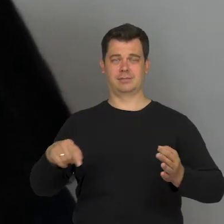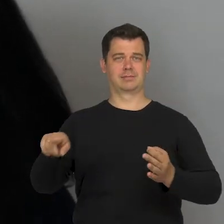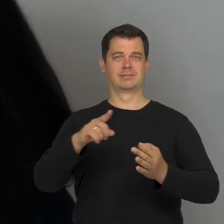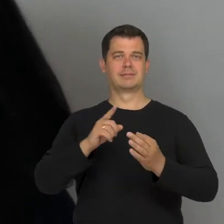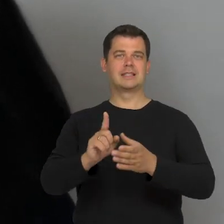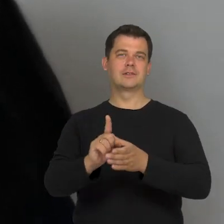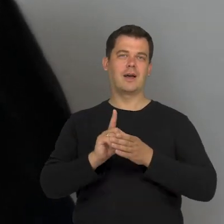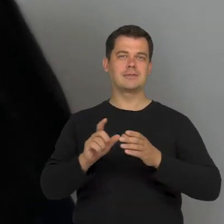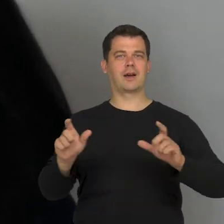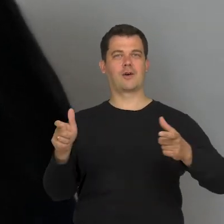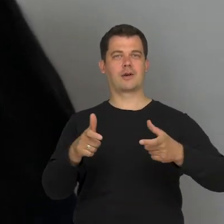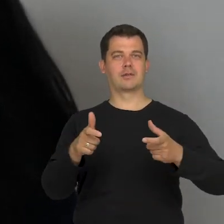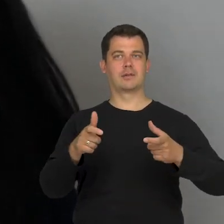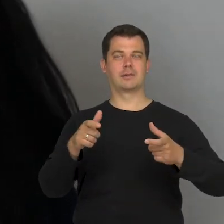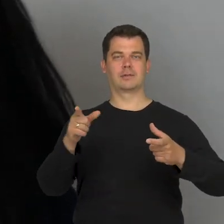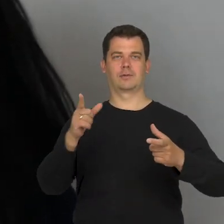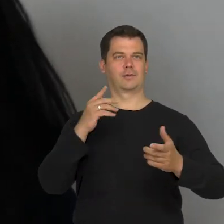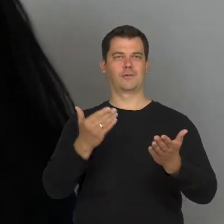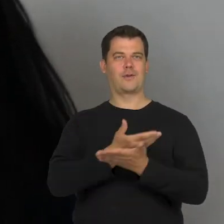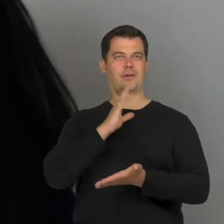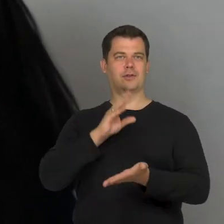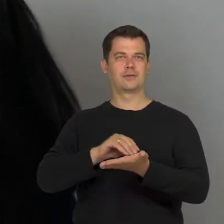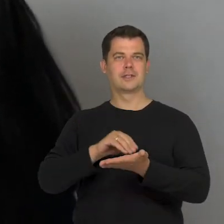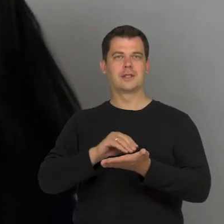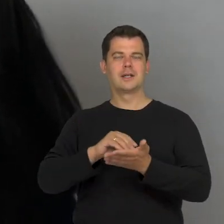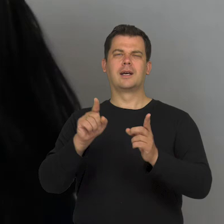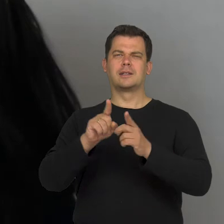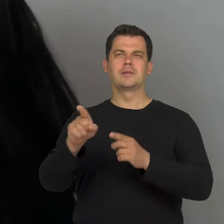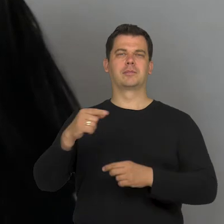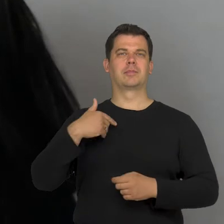that group experience but also to what Lennard Davis writes